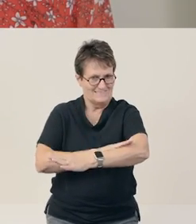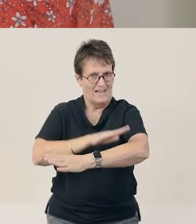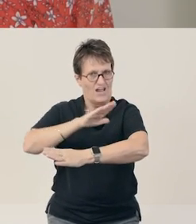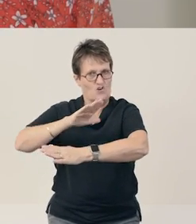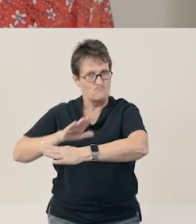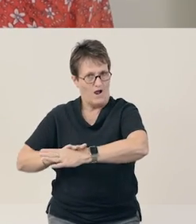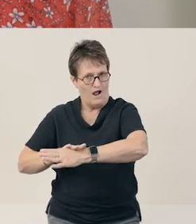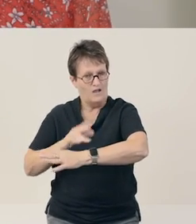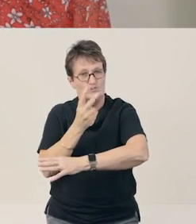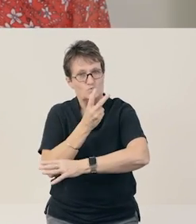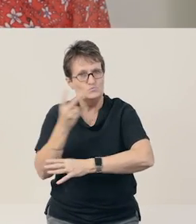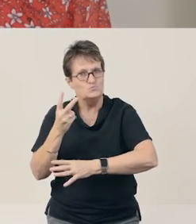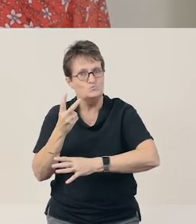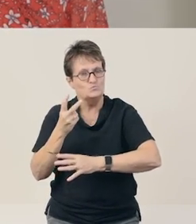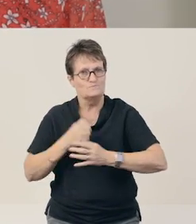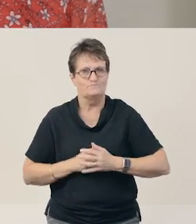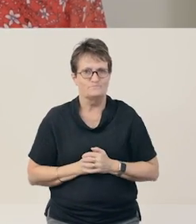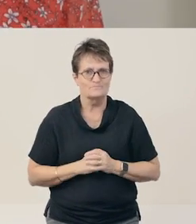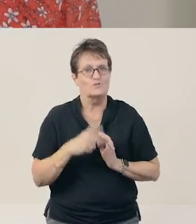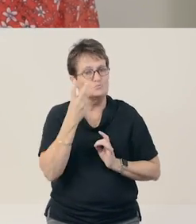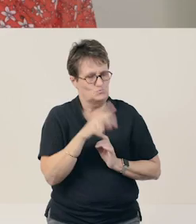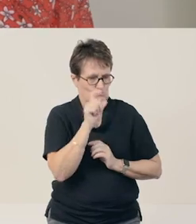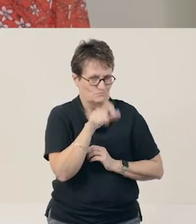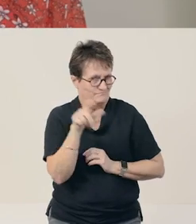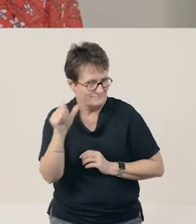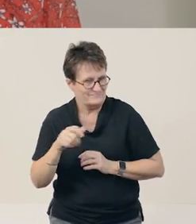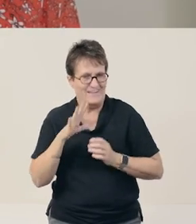I heard two claps. I have two syllables in my name.